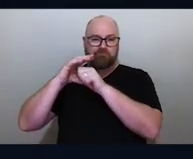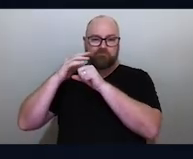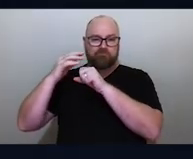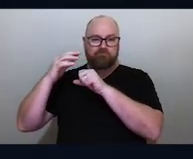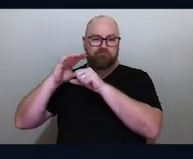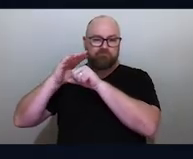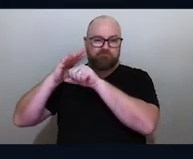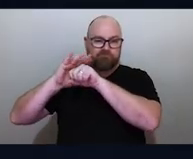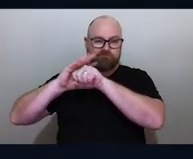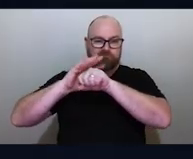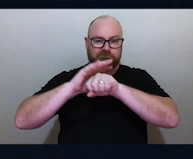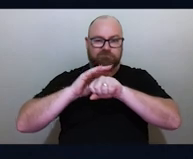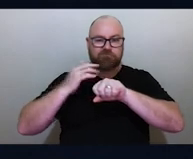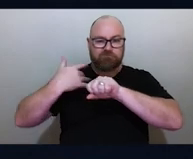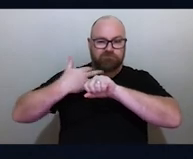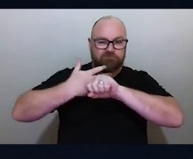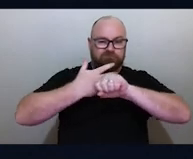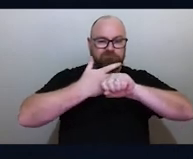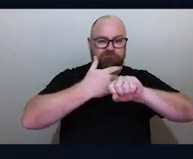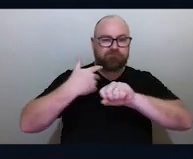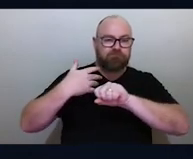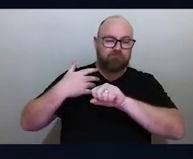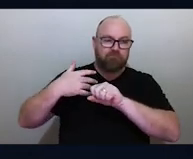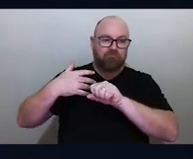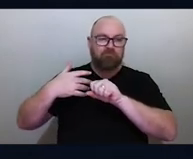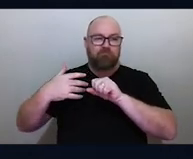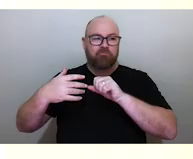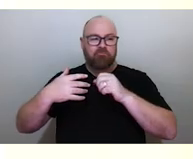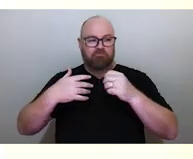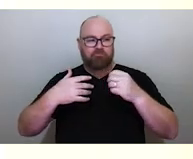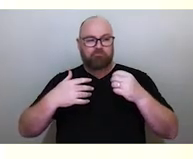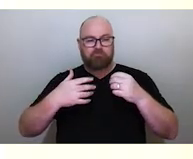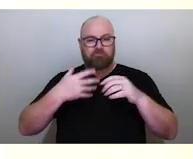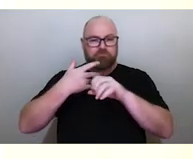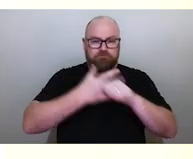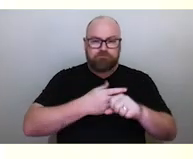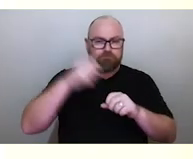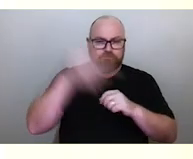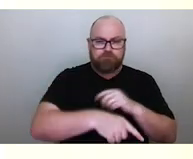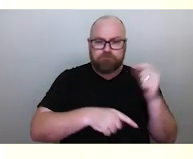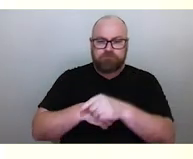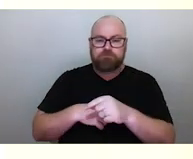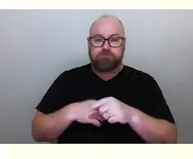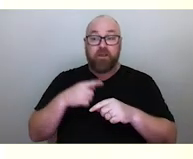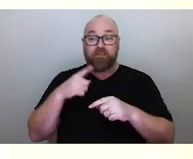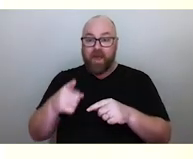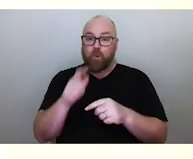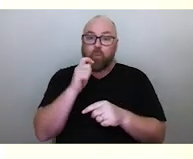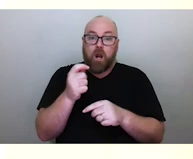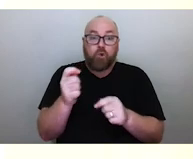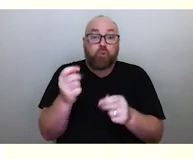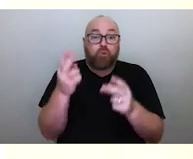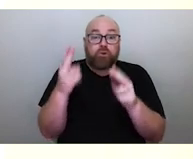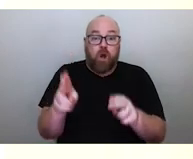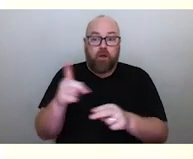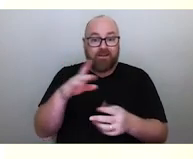that a person has just died or is just about to die. And the way it's described as a spirit takes that